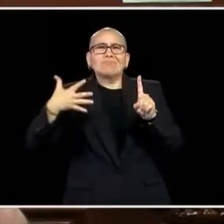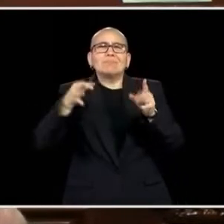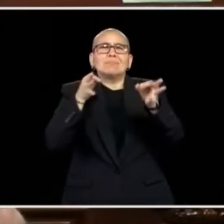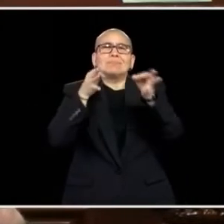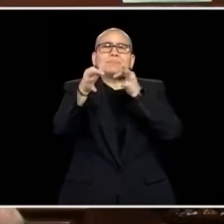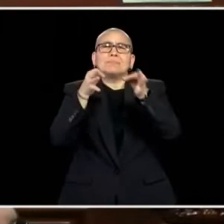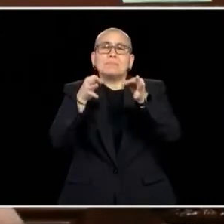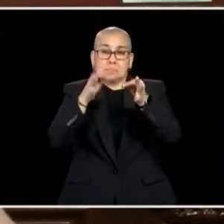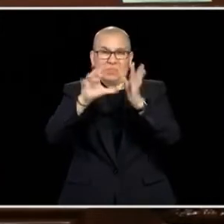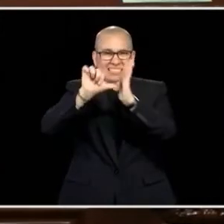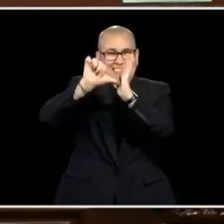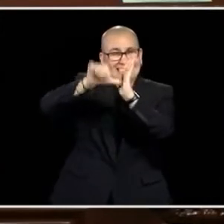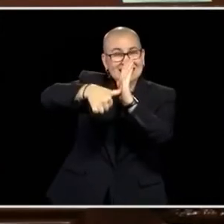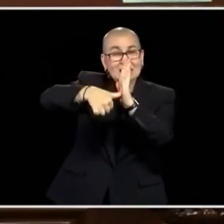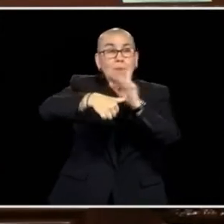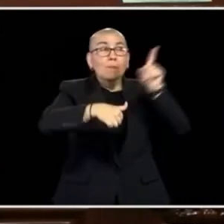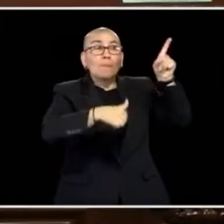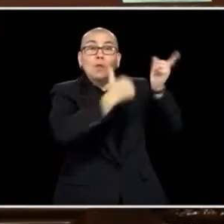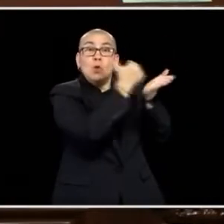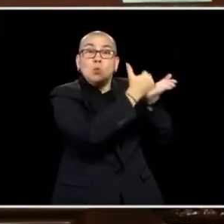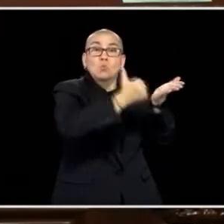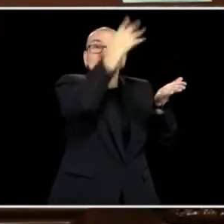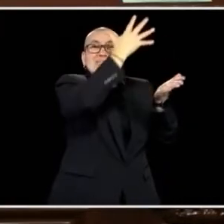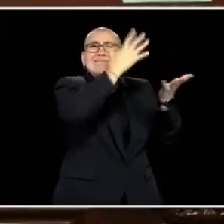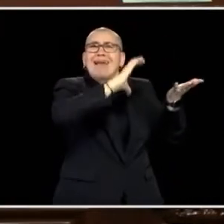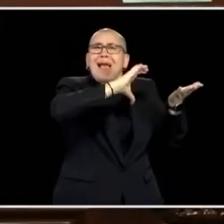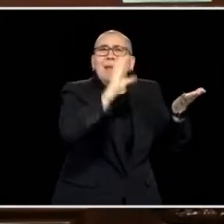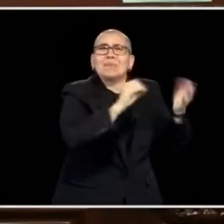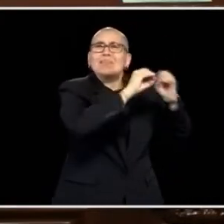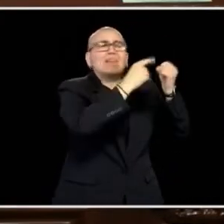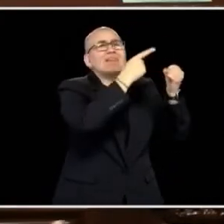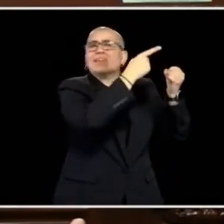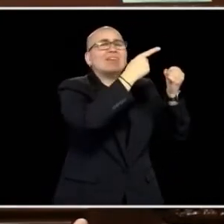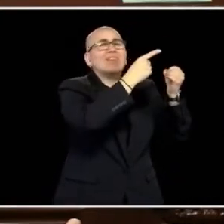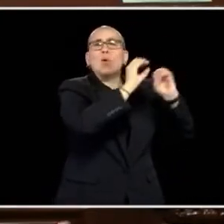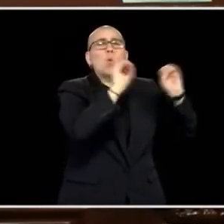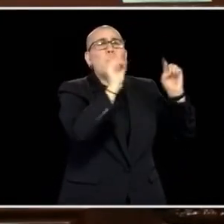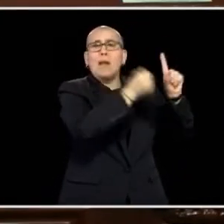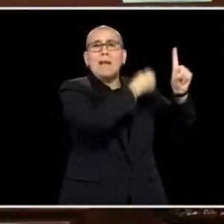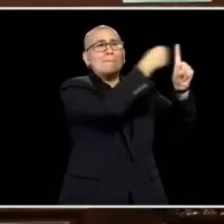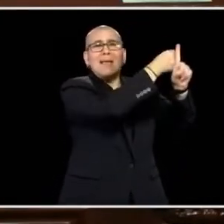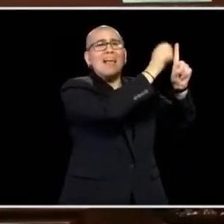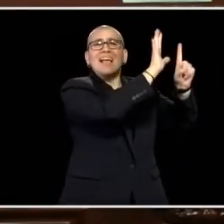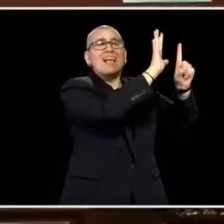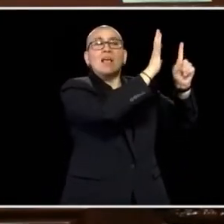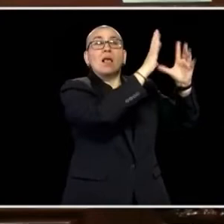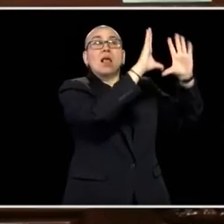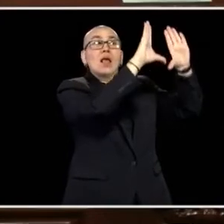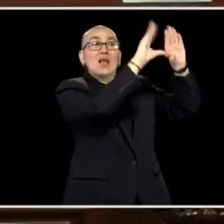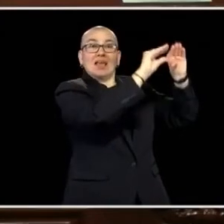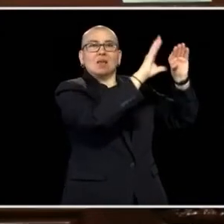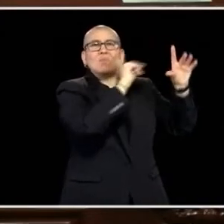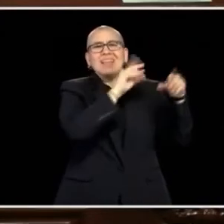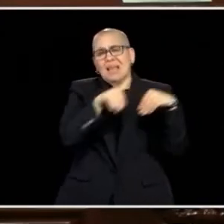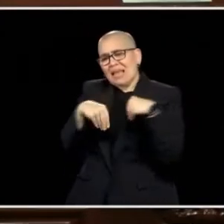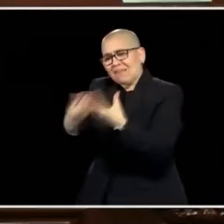FOR THE WEALTHIEST AMONGST US WILL NOT GUARANTEE OPPORTUNITIES IN MINNESOTA FOR THE WIDER VARIETY OF FOLKS,